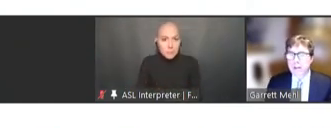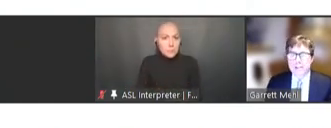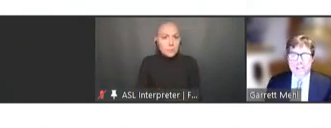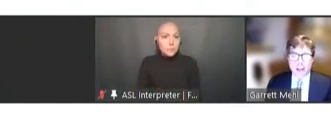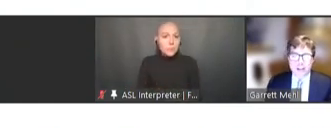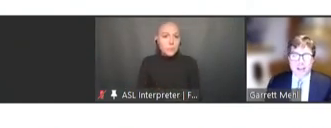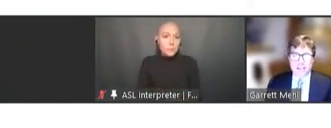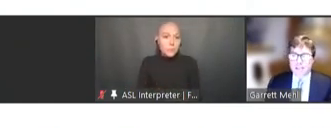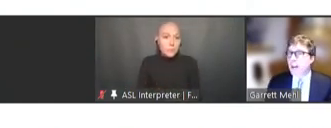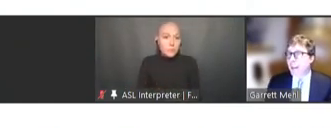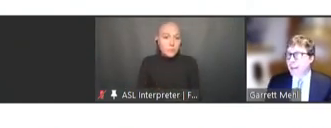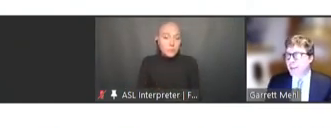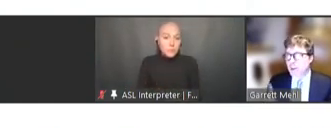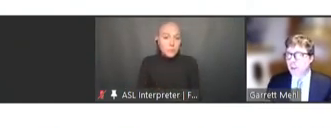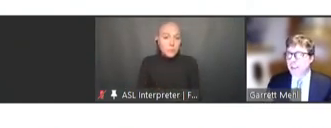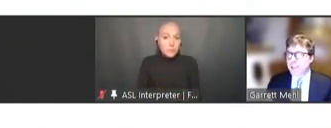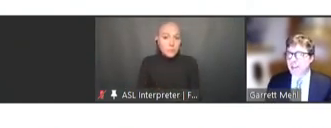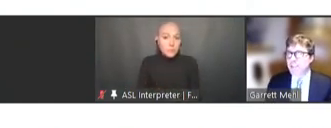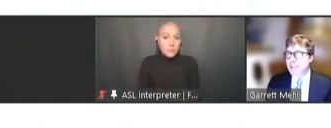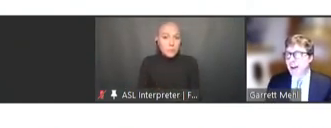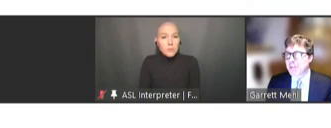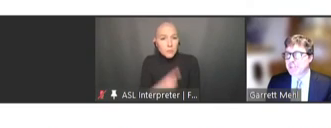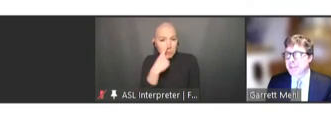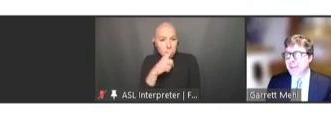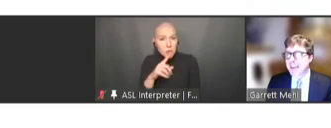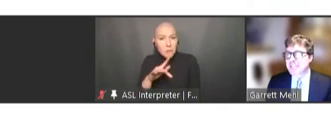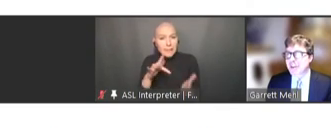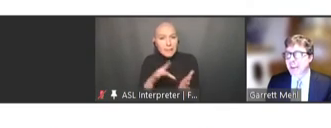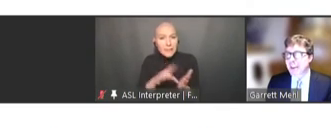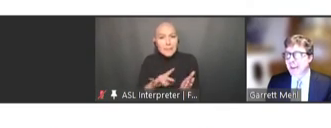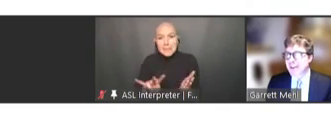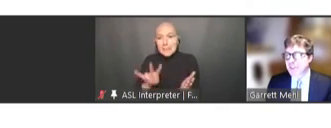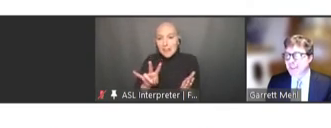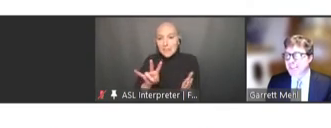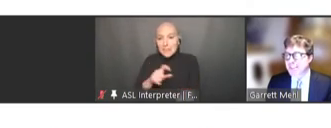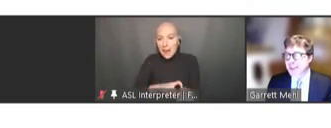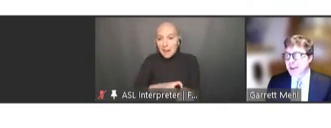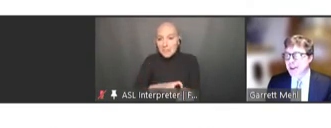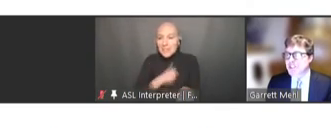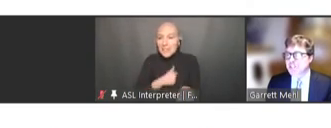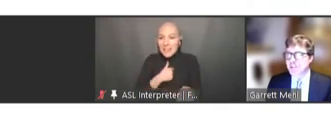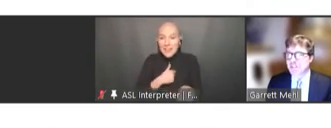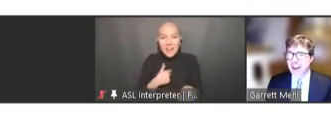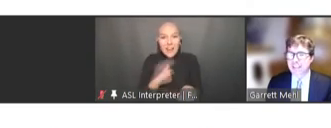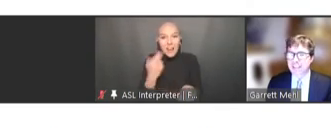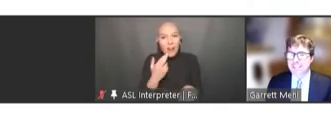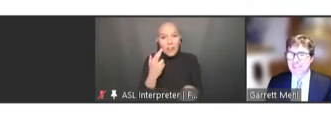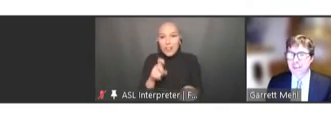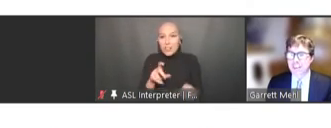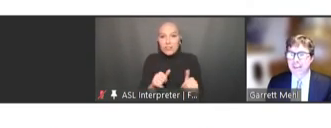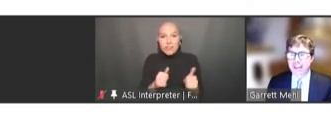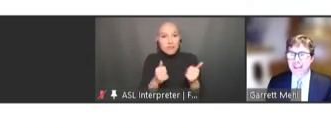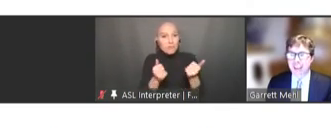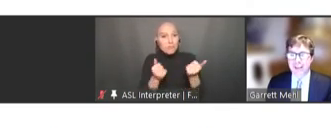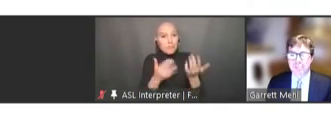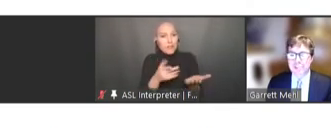Standardized and -- could you click it seven times? Sorry. I realized I should have provided this without any animation.